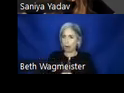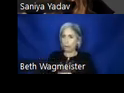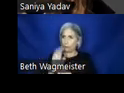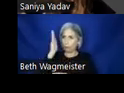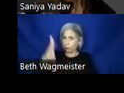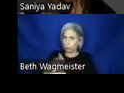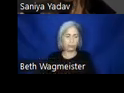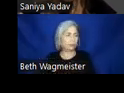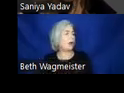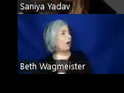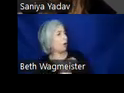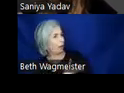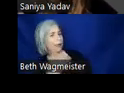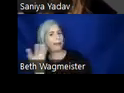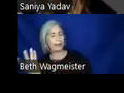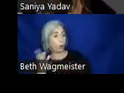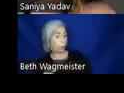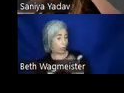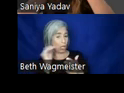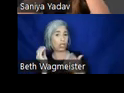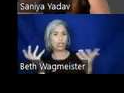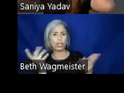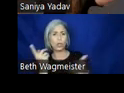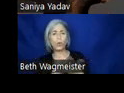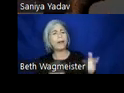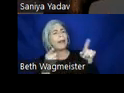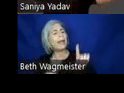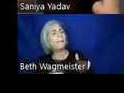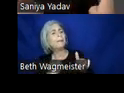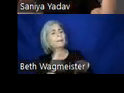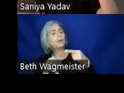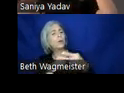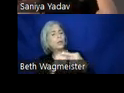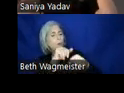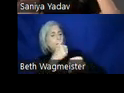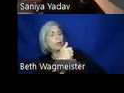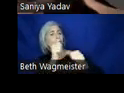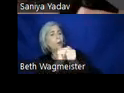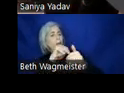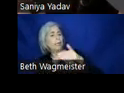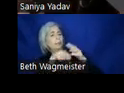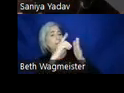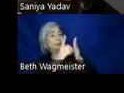Like we learn what happens when you work with an accessible design system and why it is important.